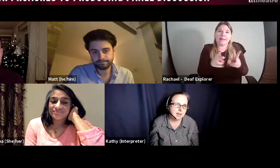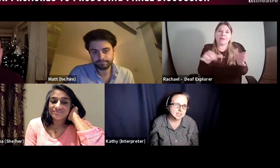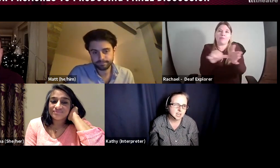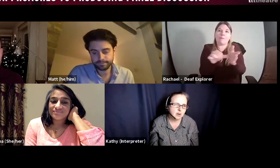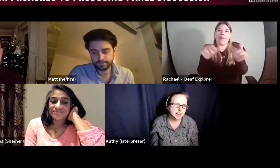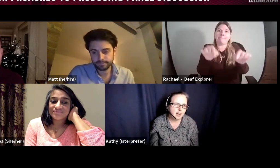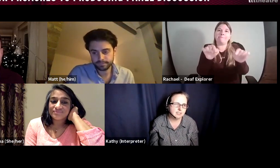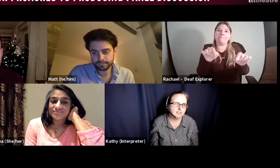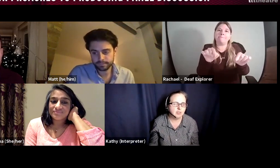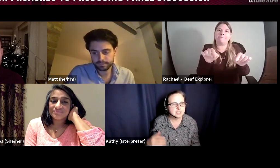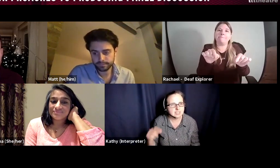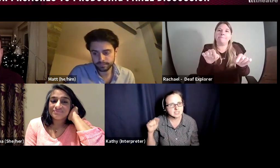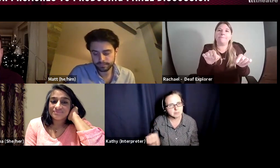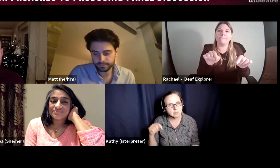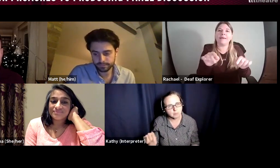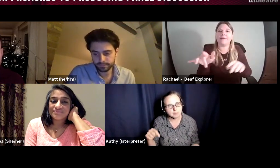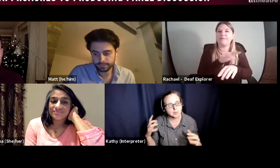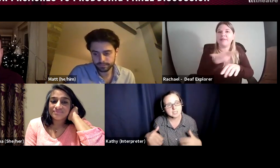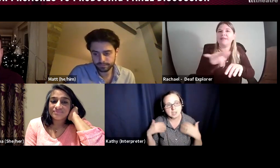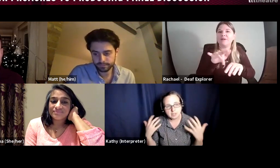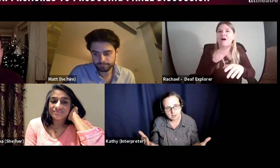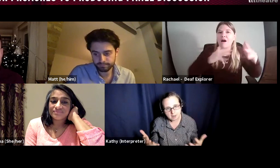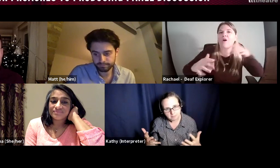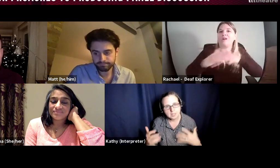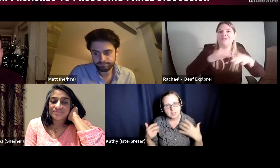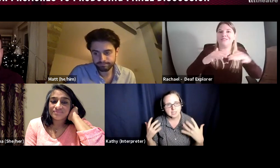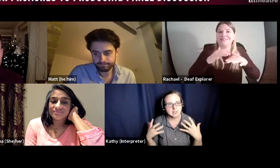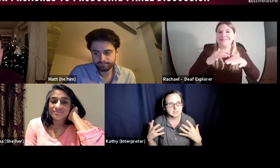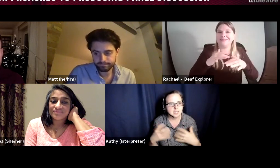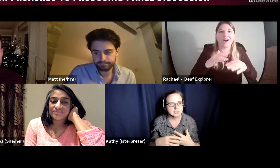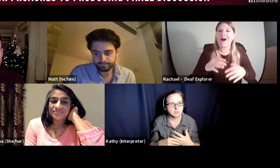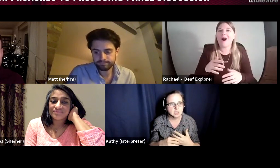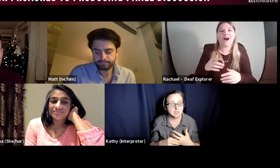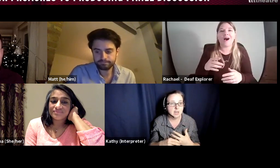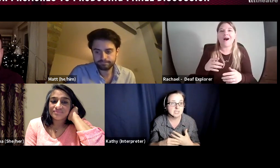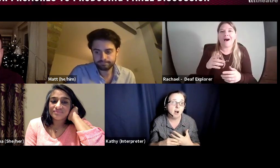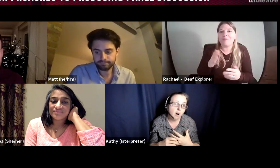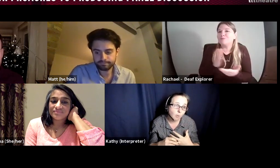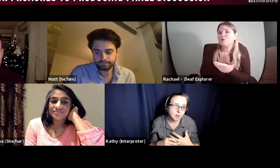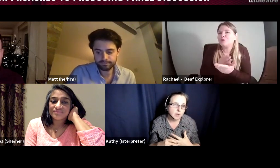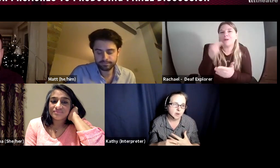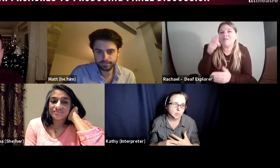so I feel there is a systemic problem we need to over come in the theatre industry as a whole that